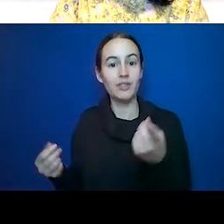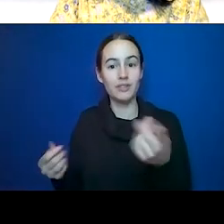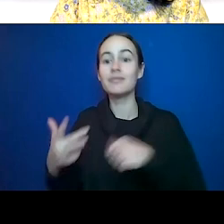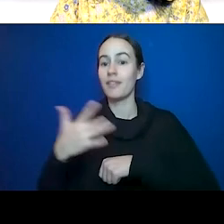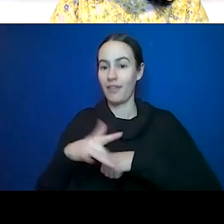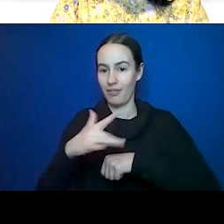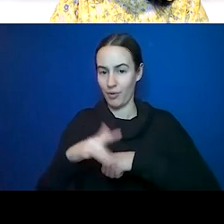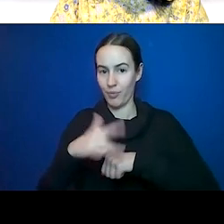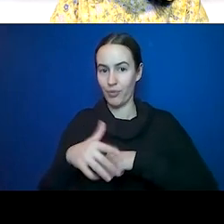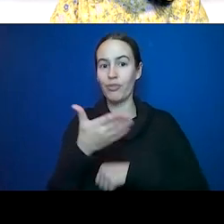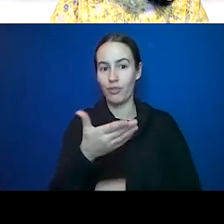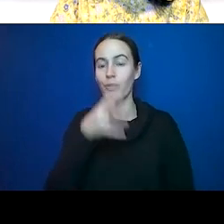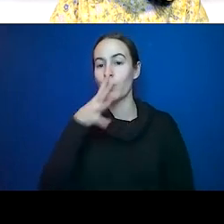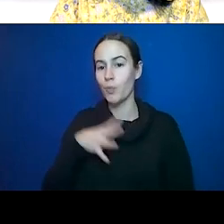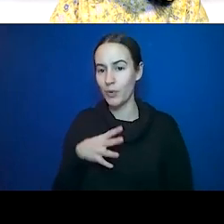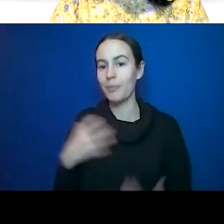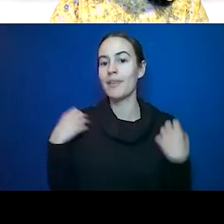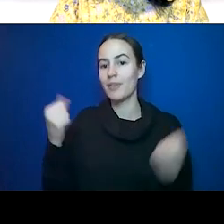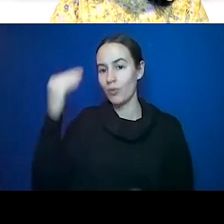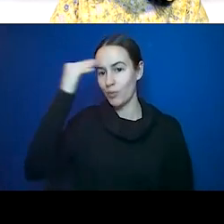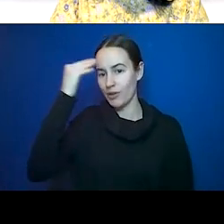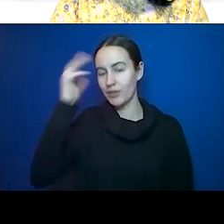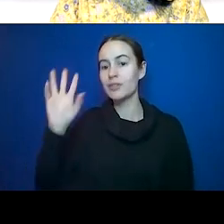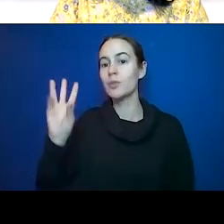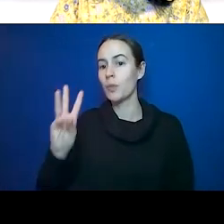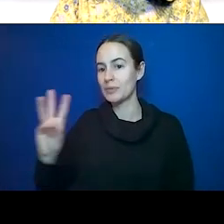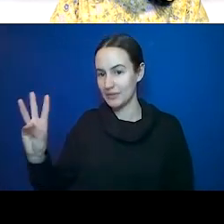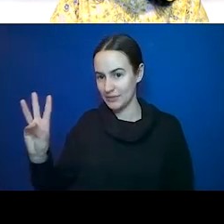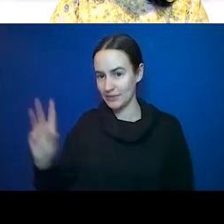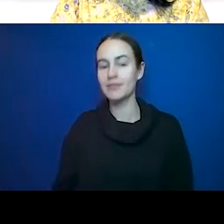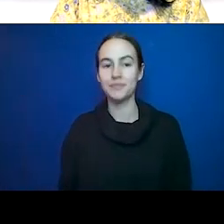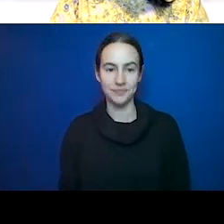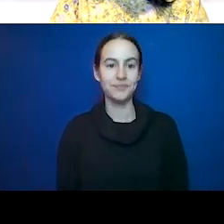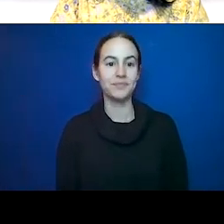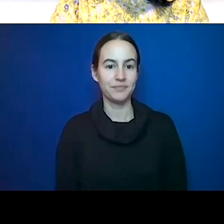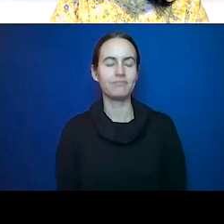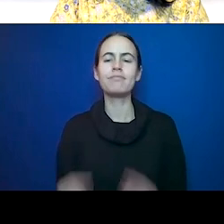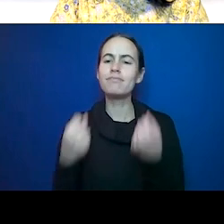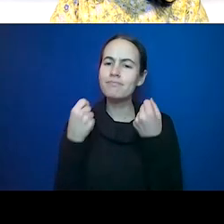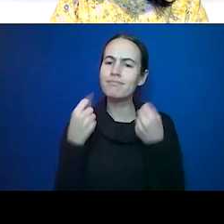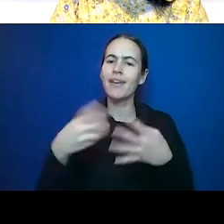website. There are a lot of resources that will help you as